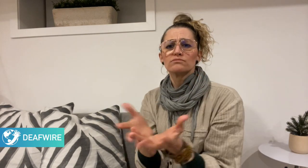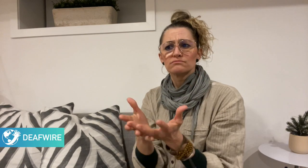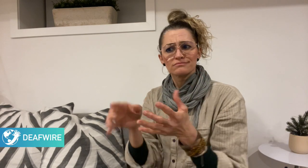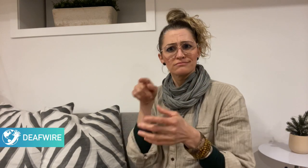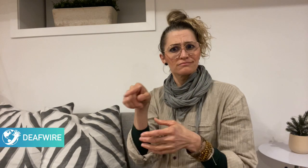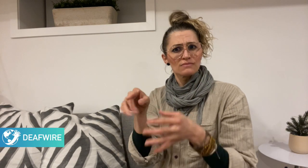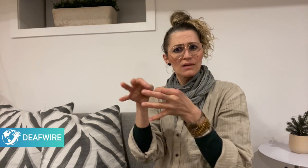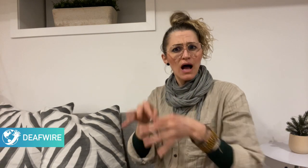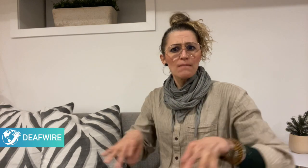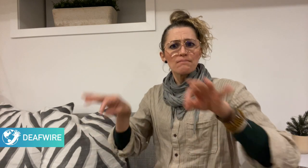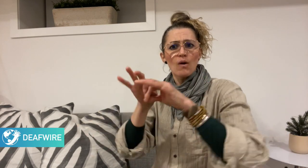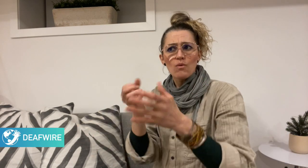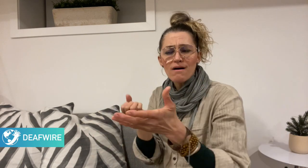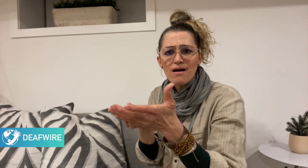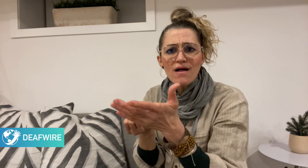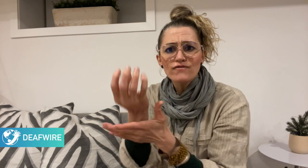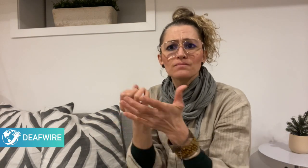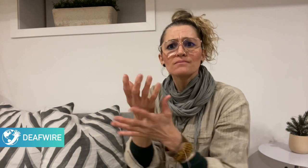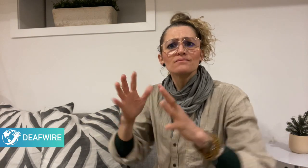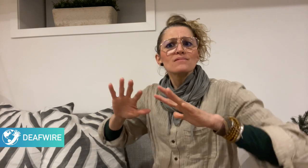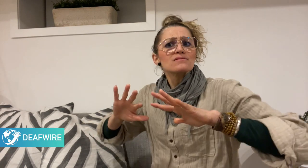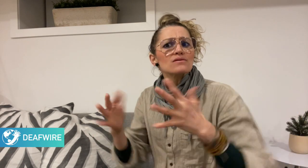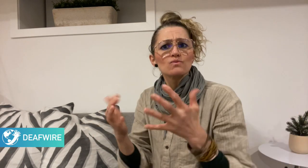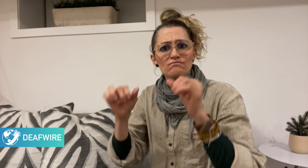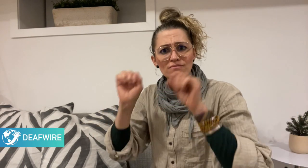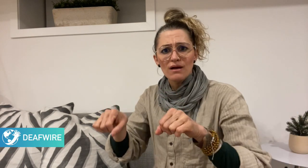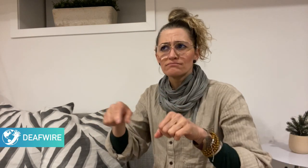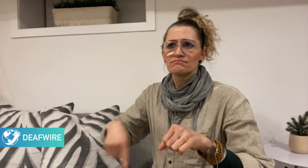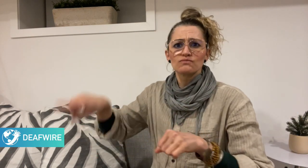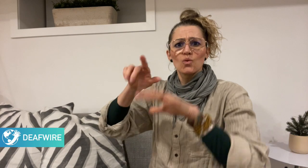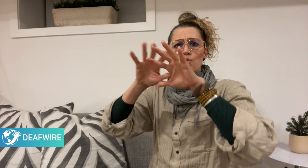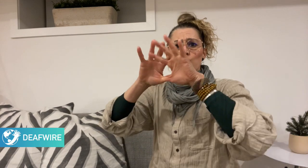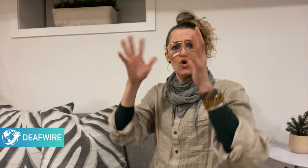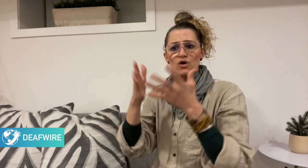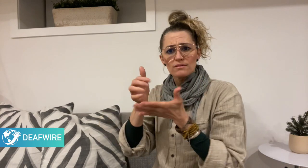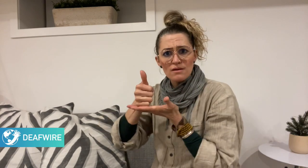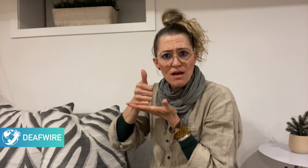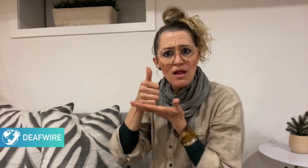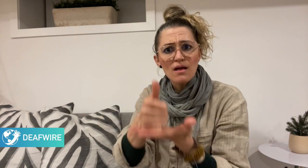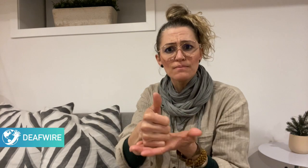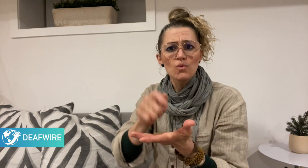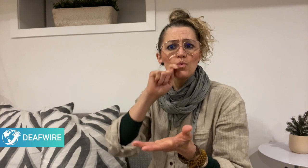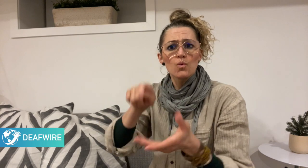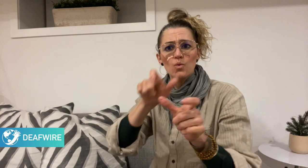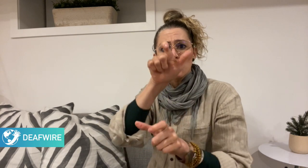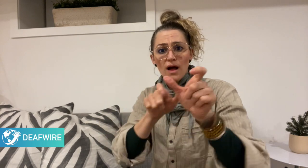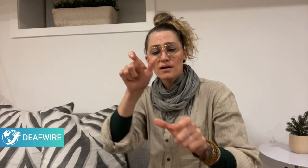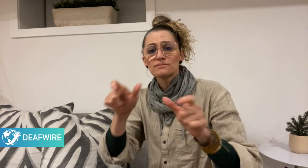A crisis team was set up to support Deaf Ukrainians